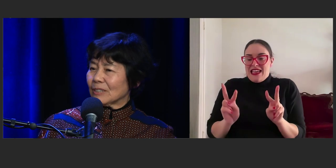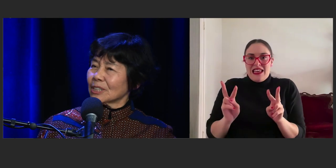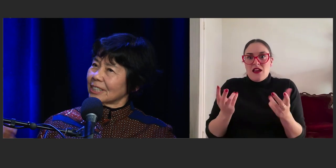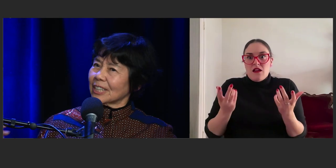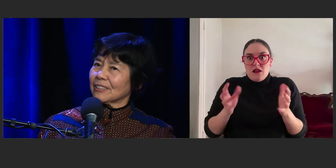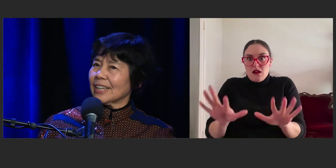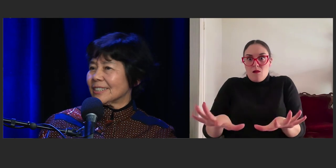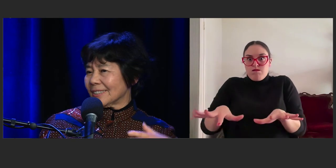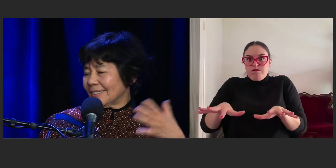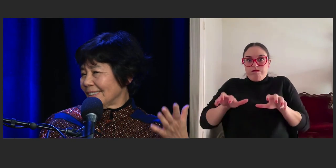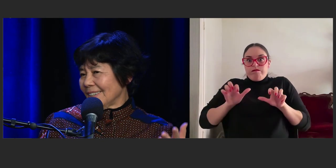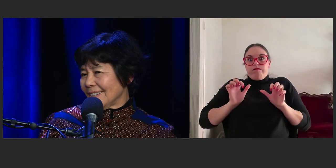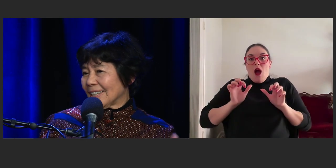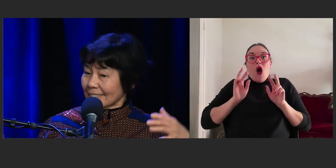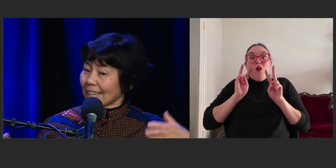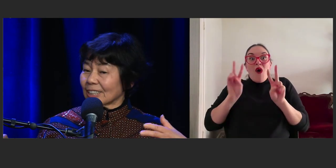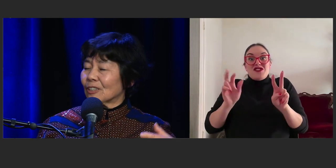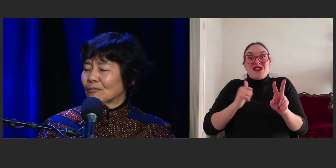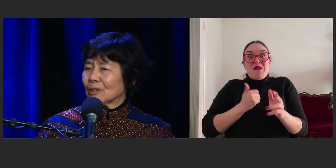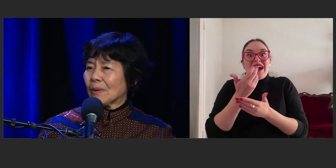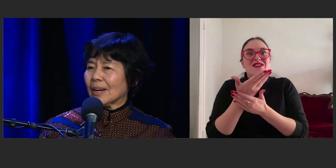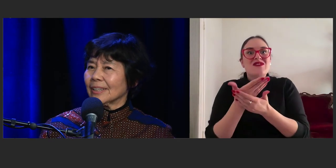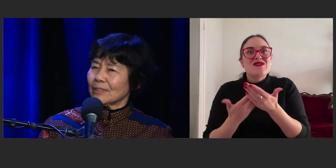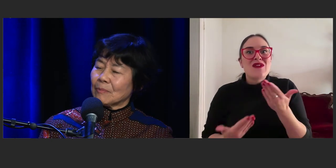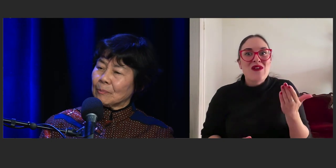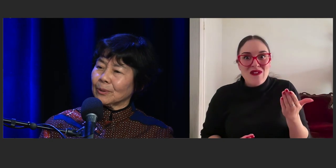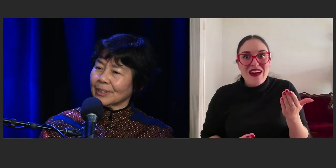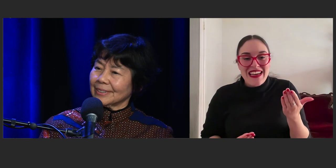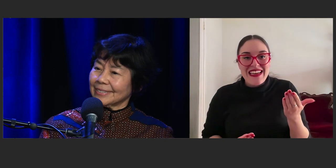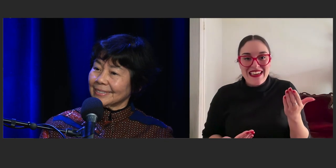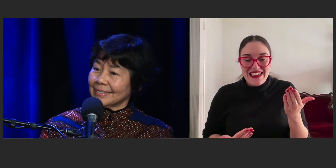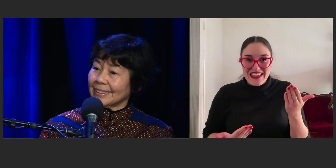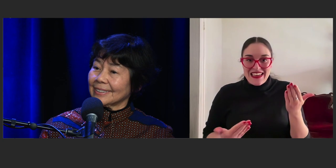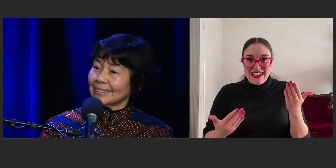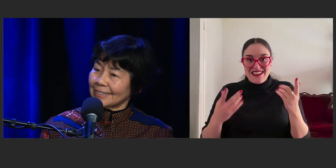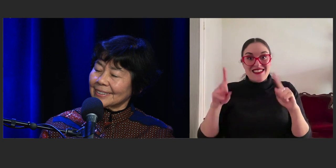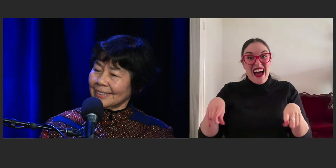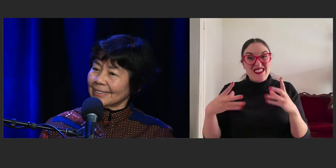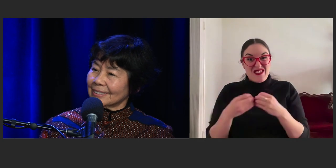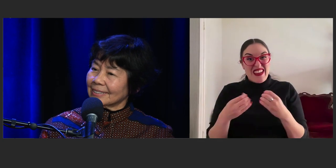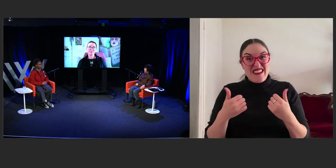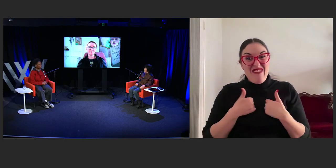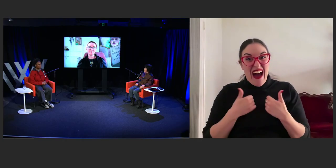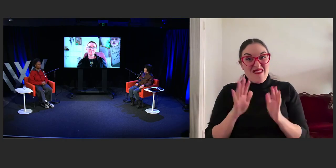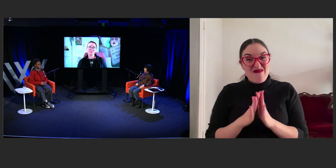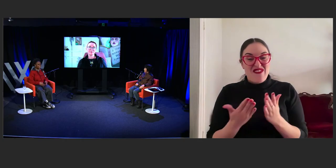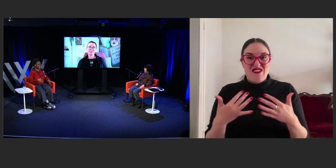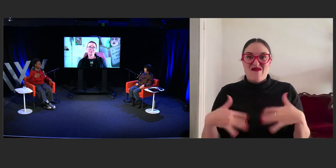and watching a creation that started off with my book. Yeah, that's so beautiful. I feel like